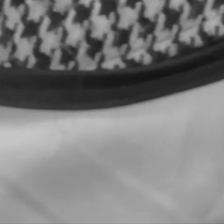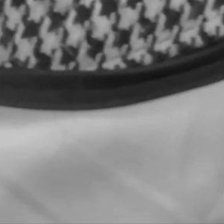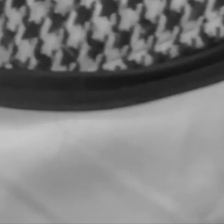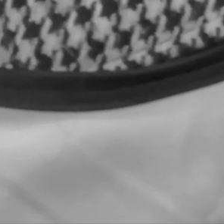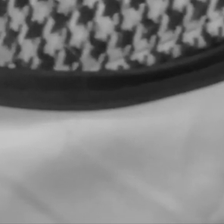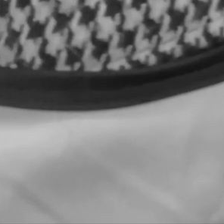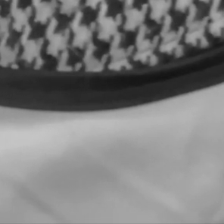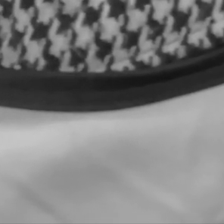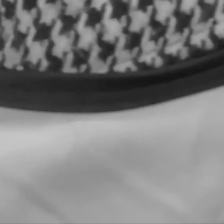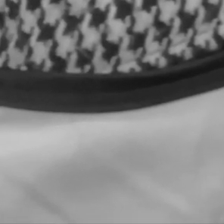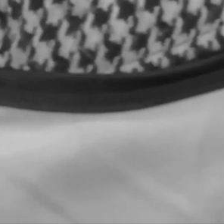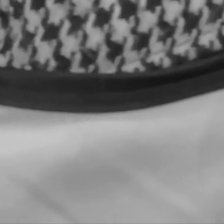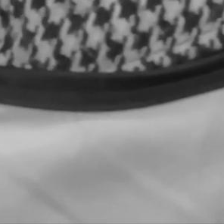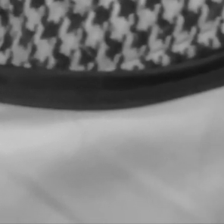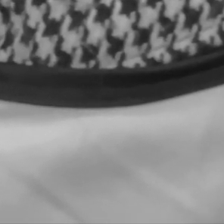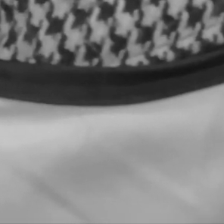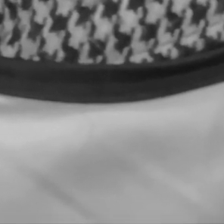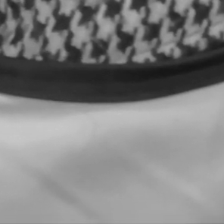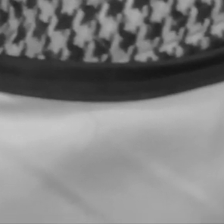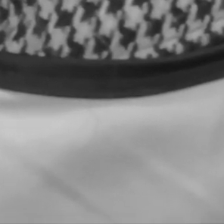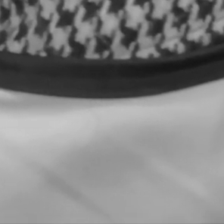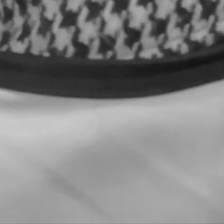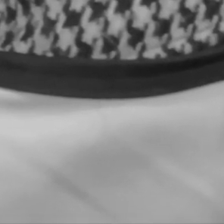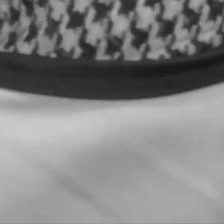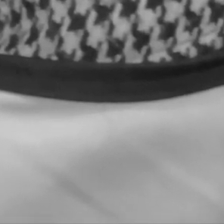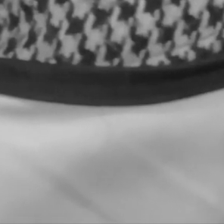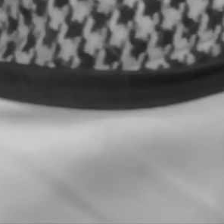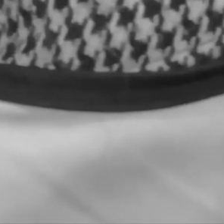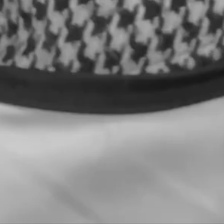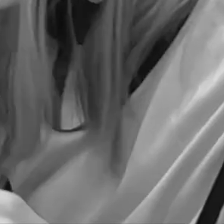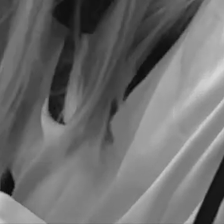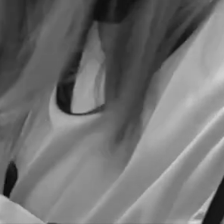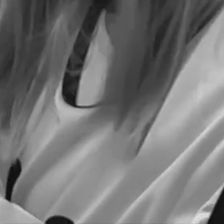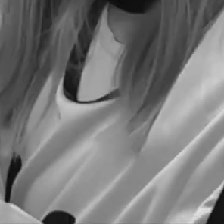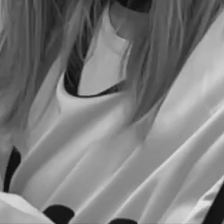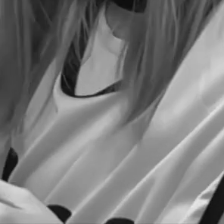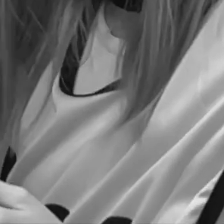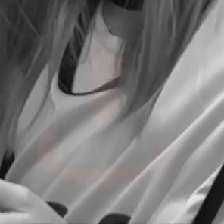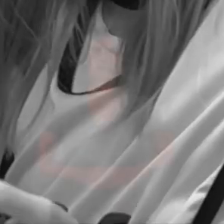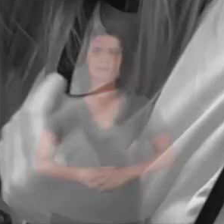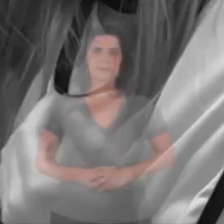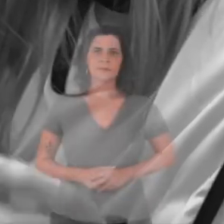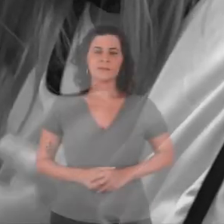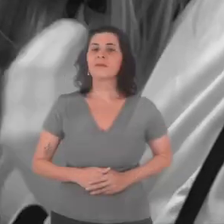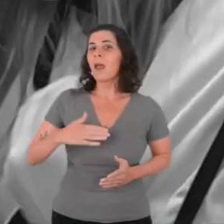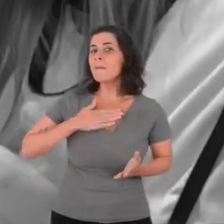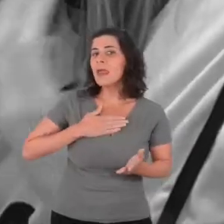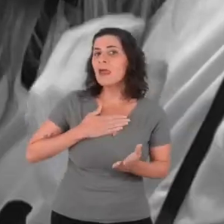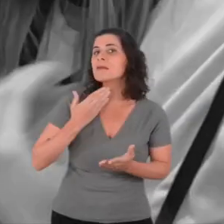[Participants learn to use the blind.wiki app in the library] My posts...